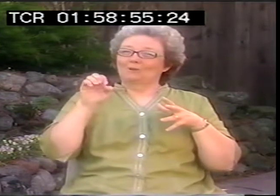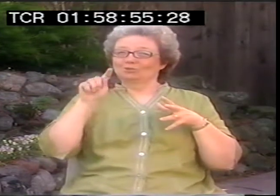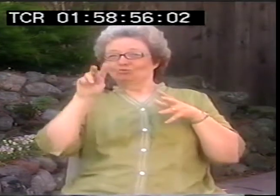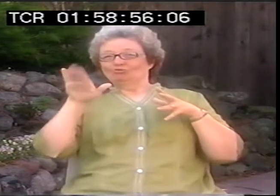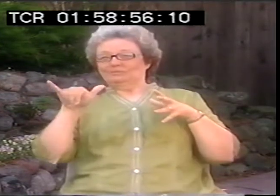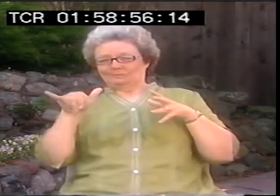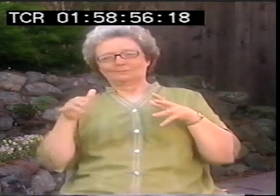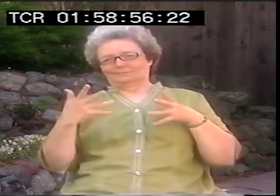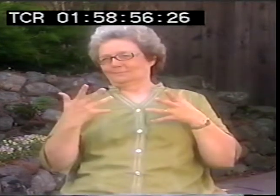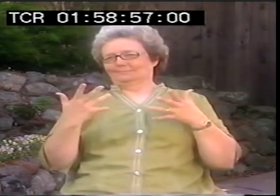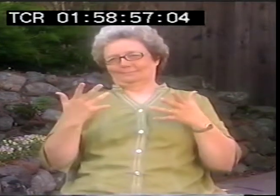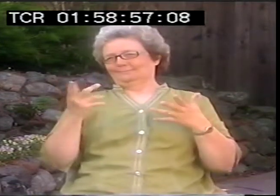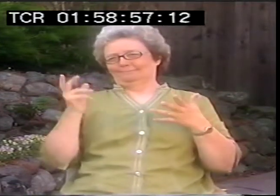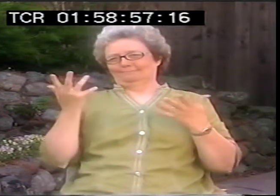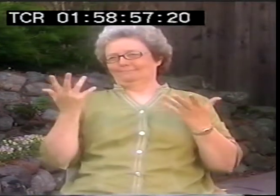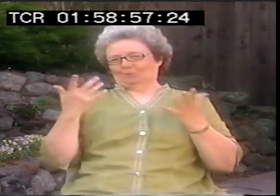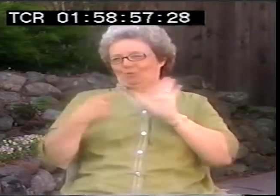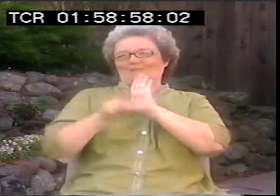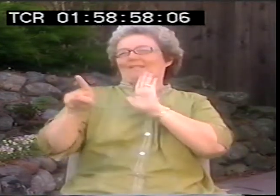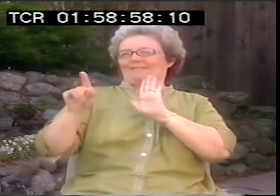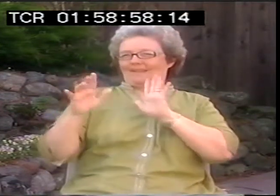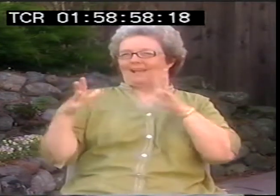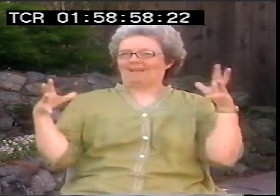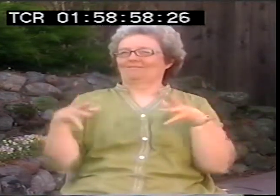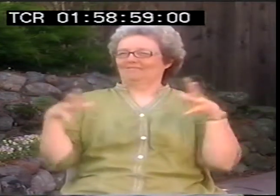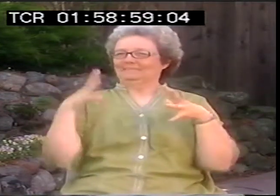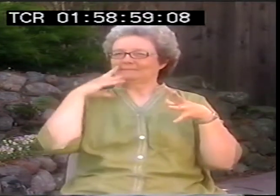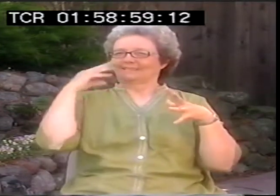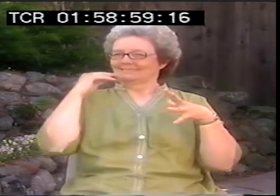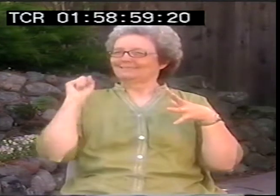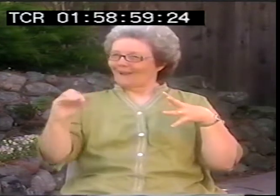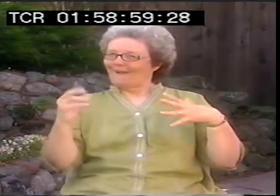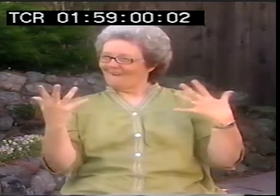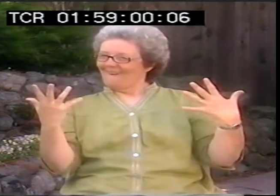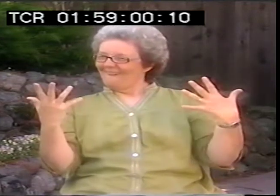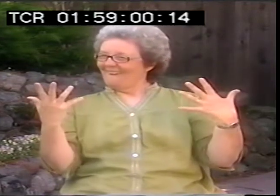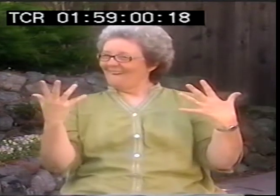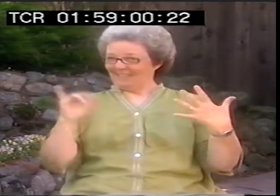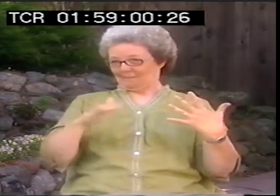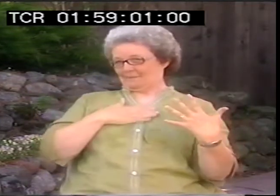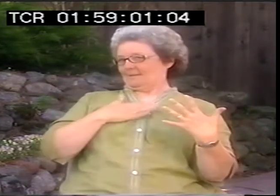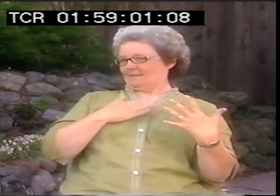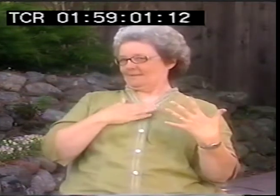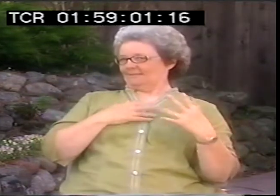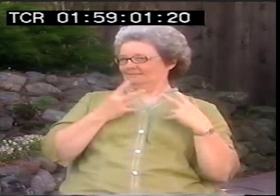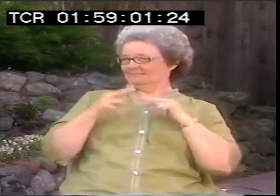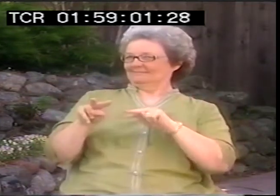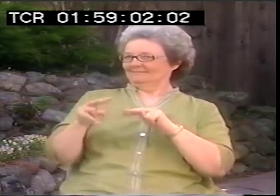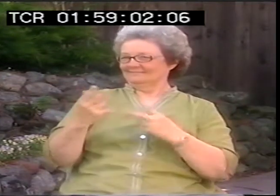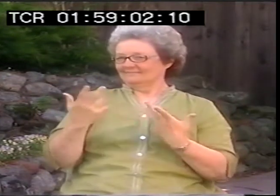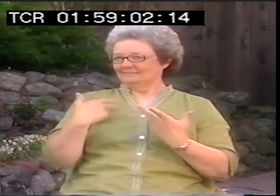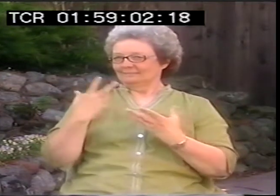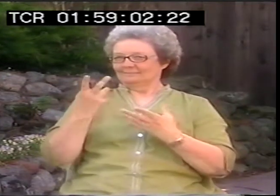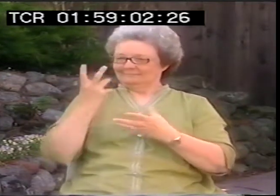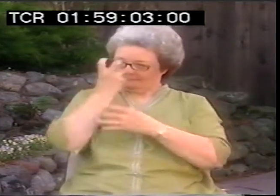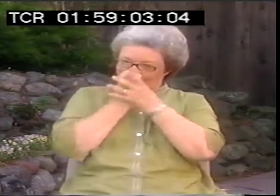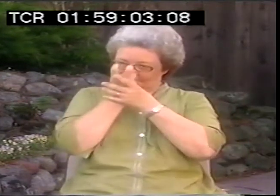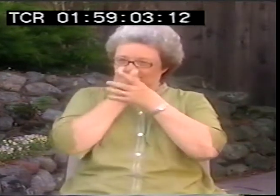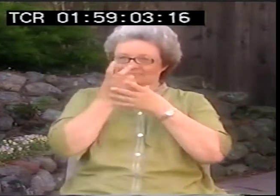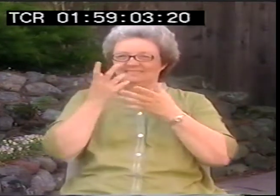And so a truly deaf poem or deaf poetry will reflect our collective experience, I feel. And that's my view of what it should be.